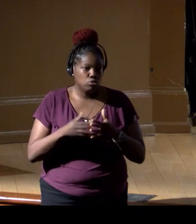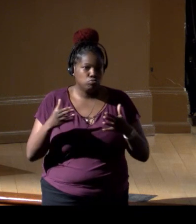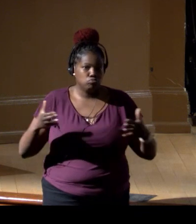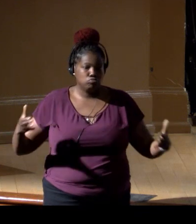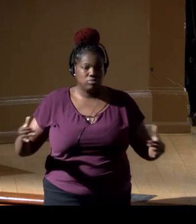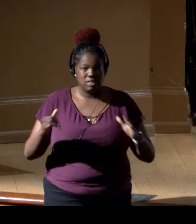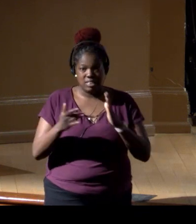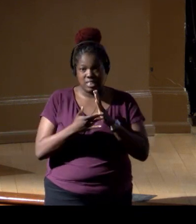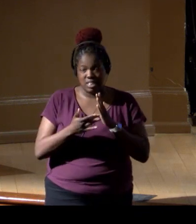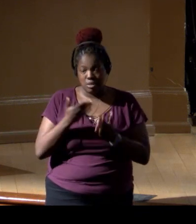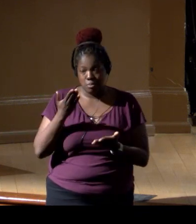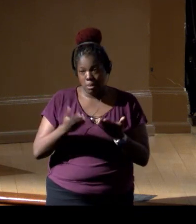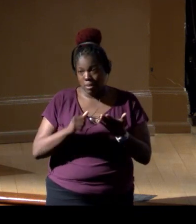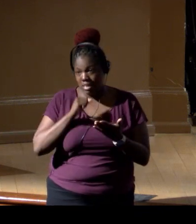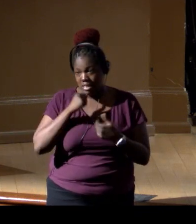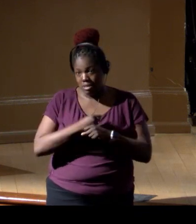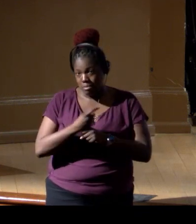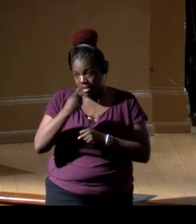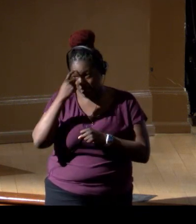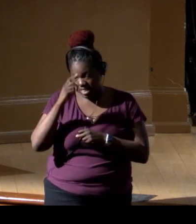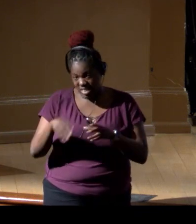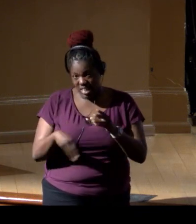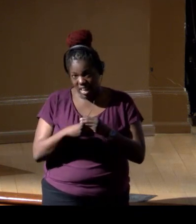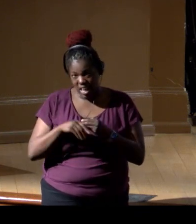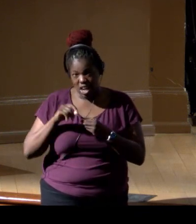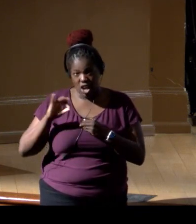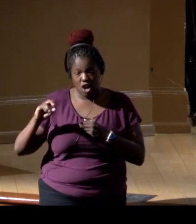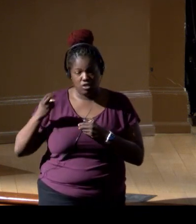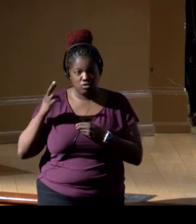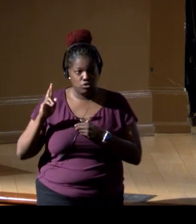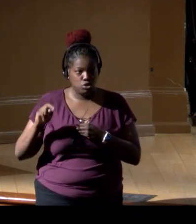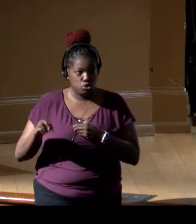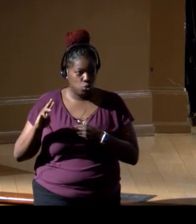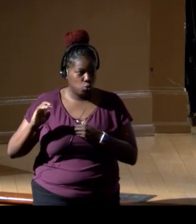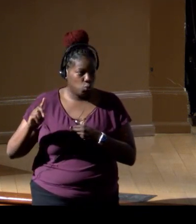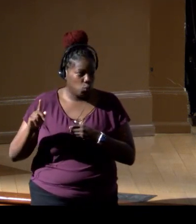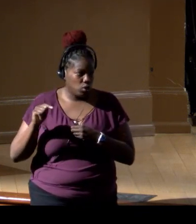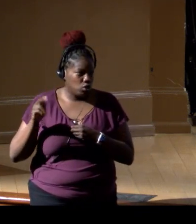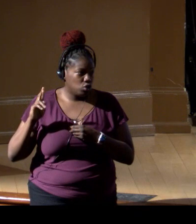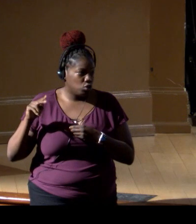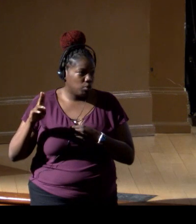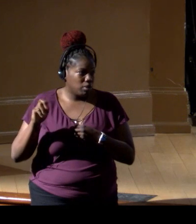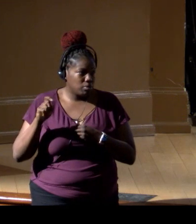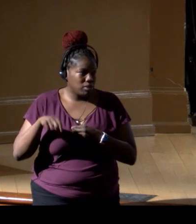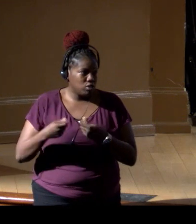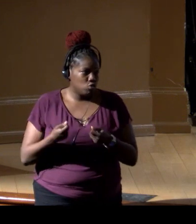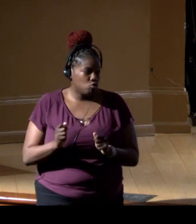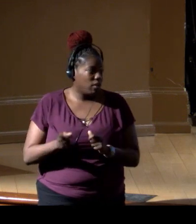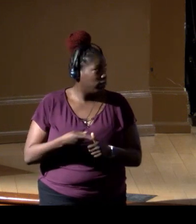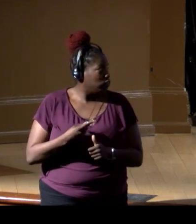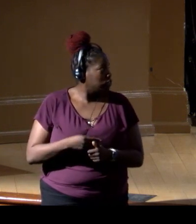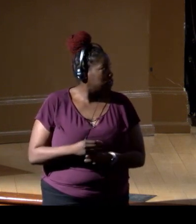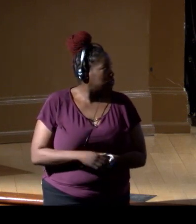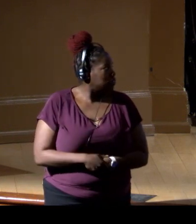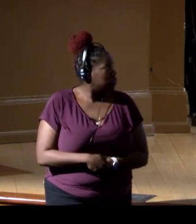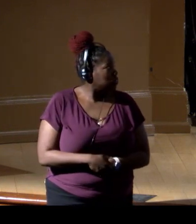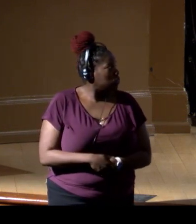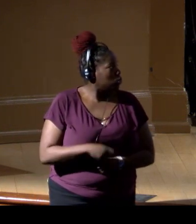Maybe it doesn't make sense to put it on offshore wind turbines. We don't know 'til we try, right? [Chris] Okay, one more question,